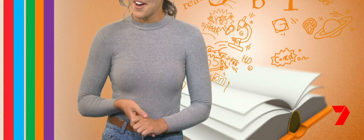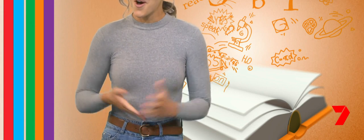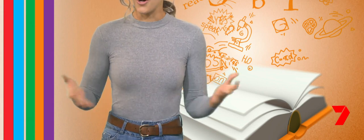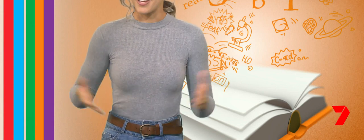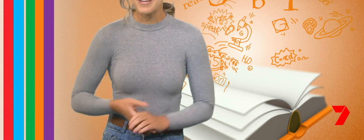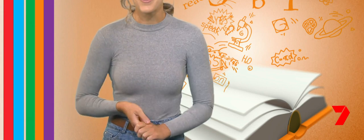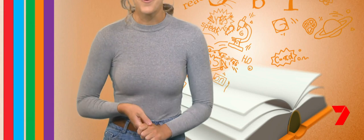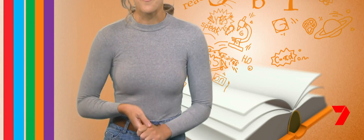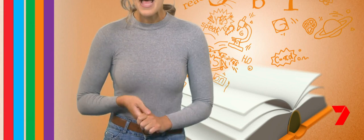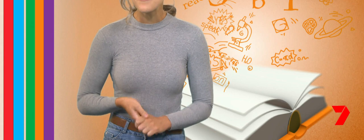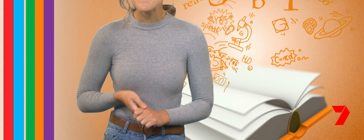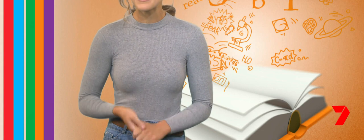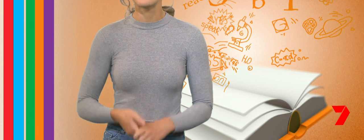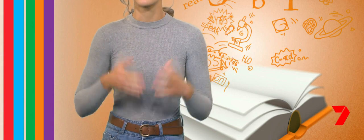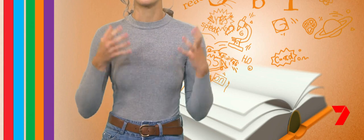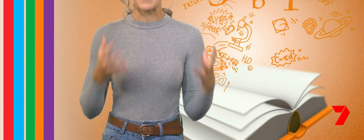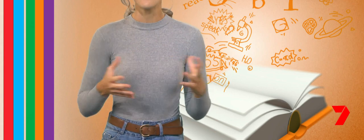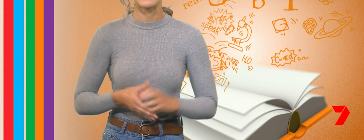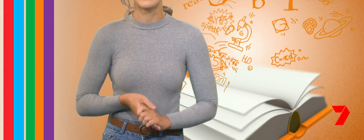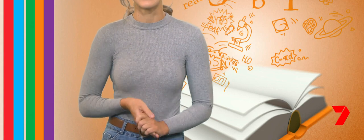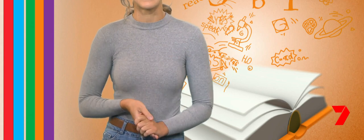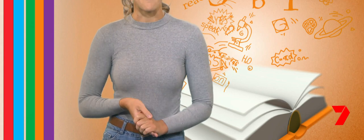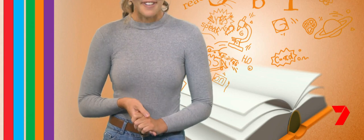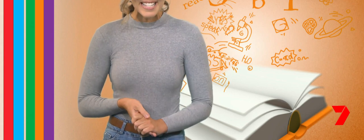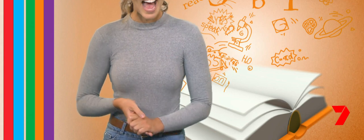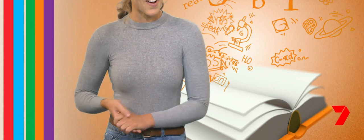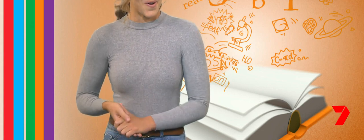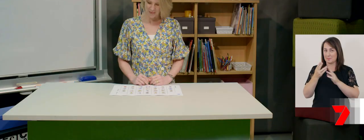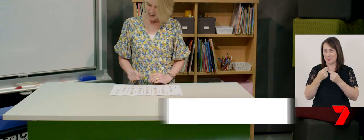On today’s show, we have some tips that will help kids to stay fit at home.